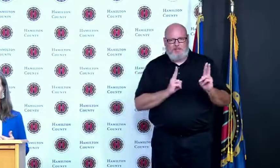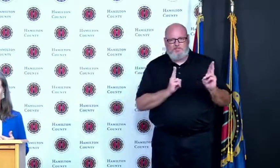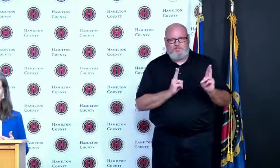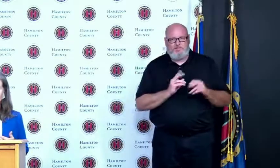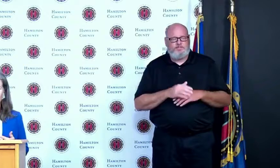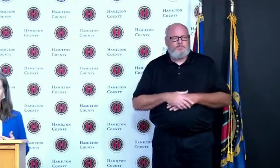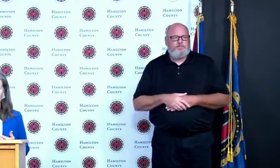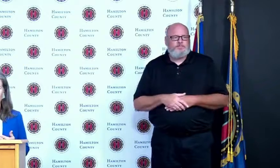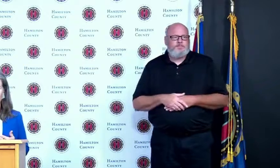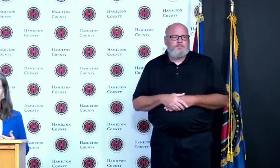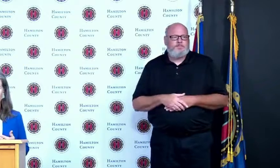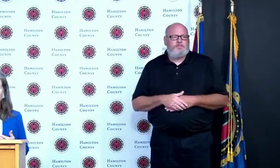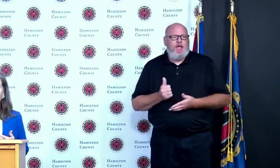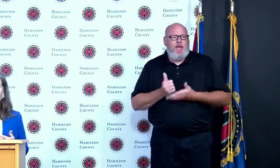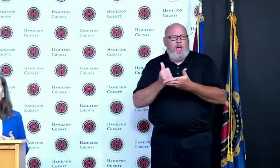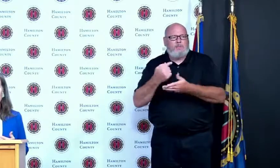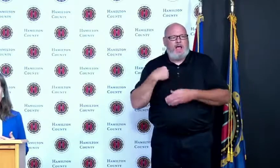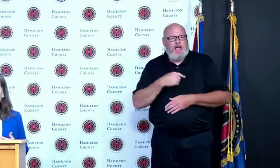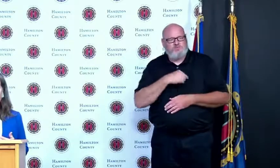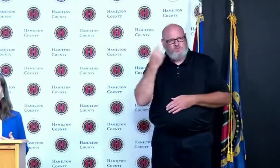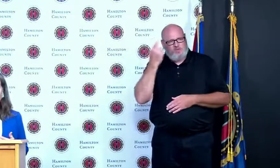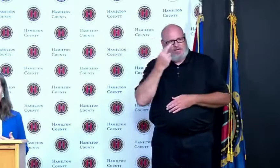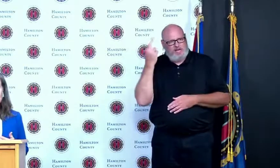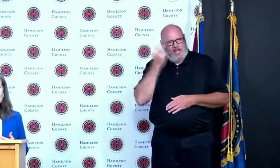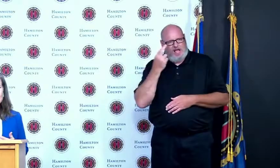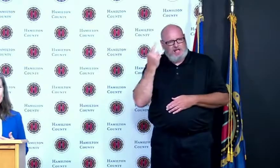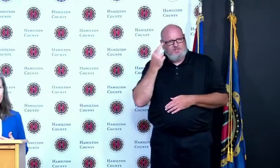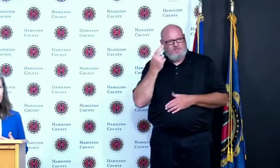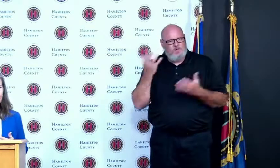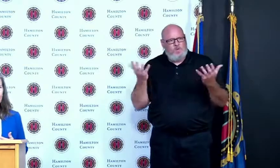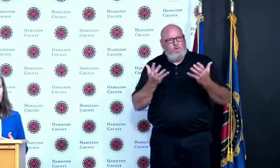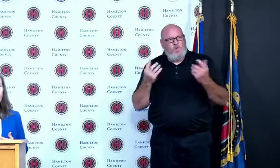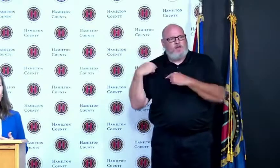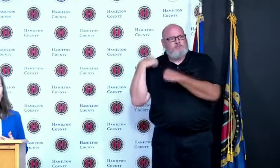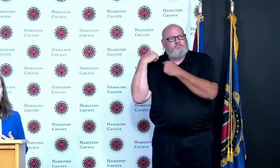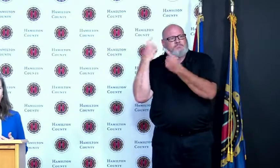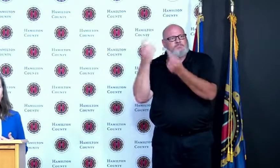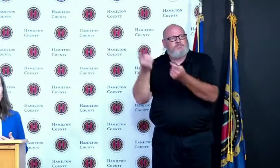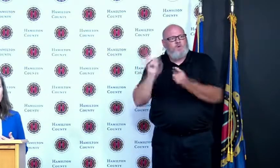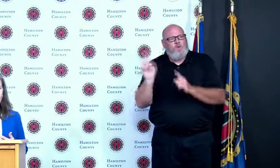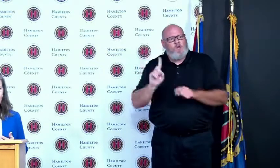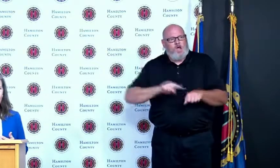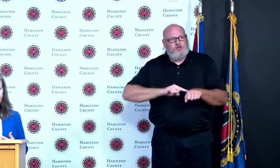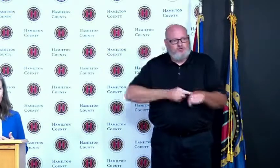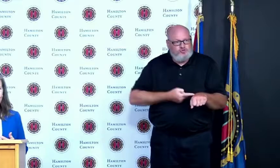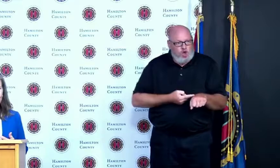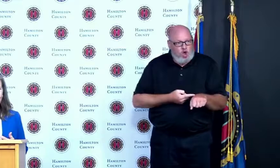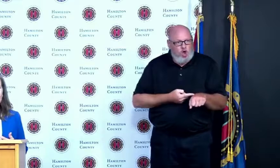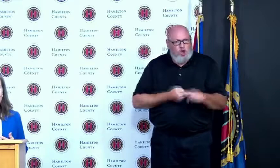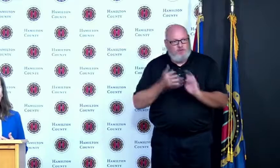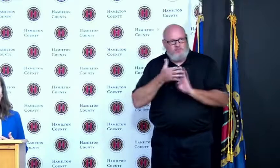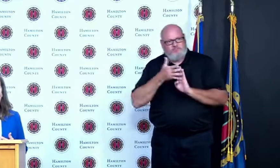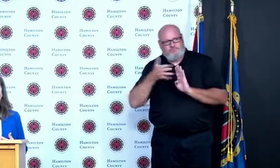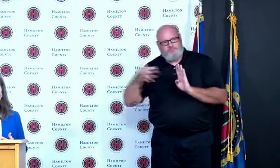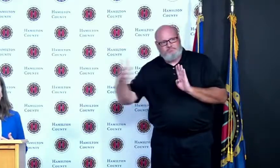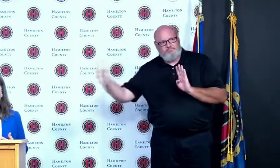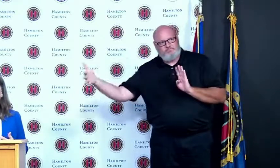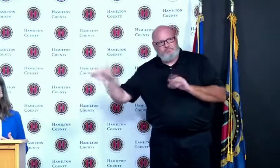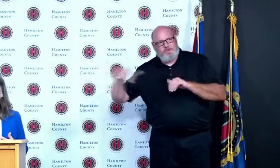from and where we are now because this has been a long slog for about a year and a half here